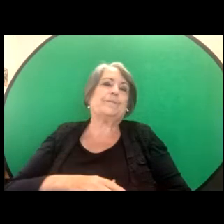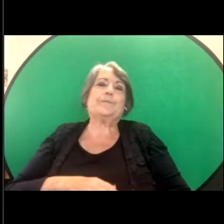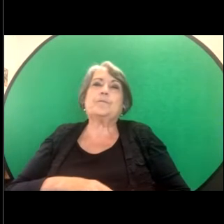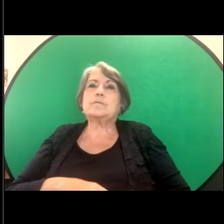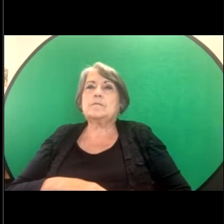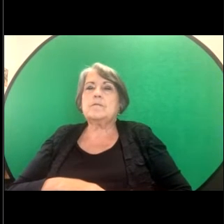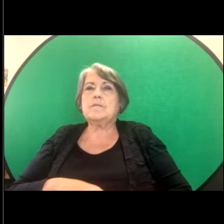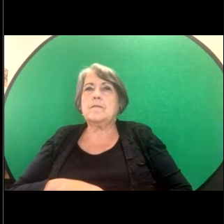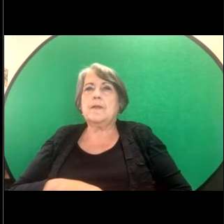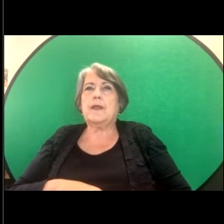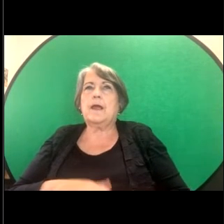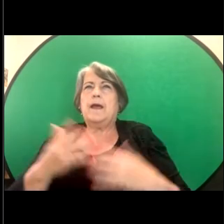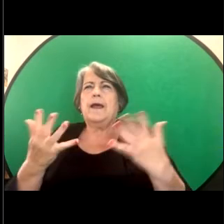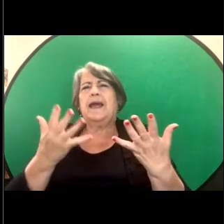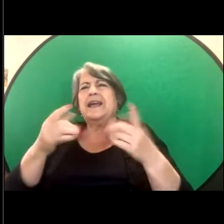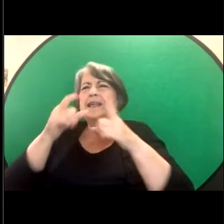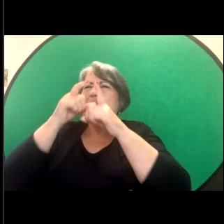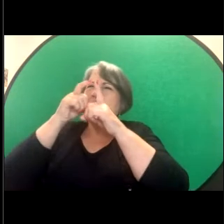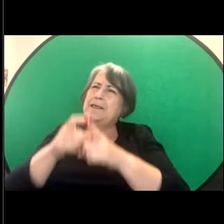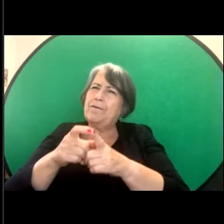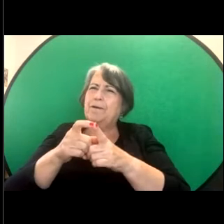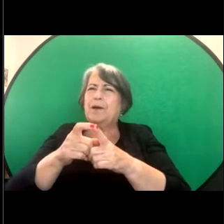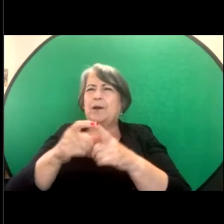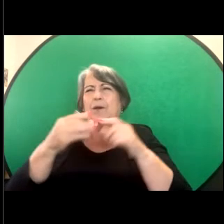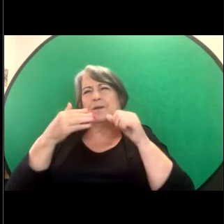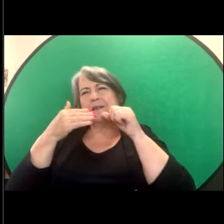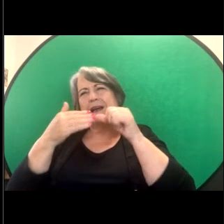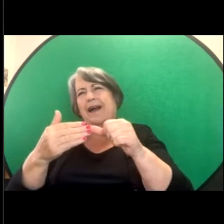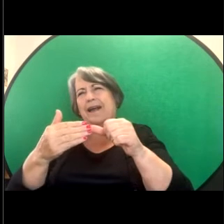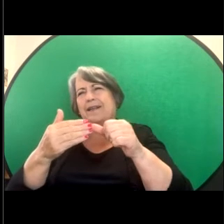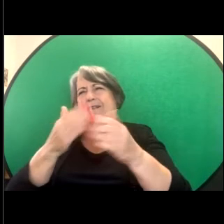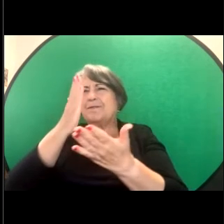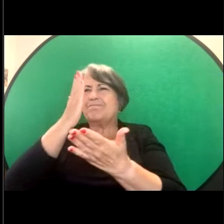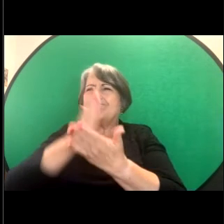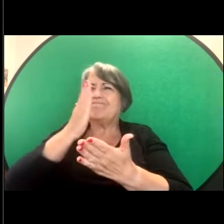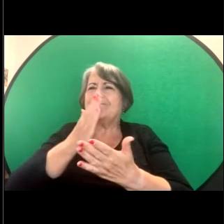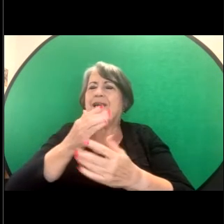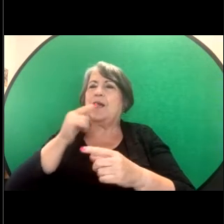difficult to give any sort of certainty around a comment like that but definitely something